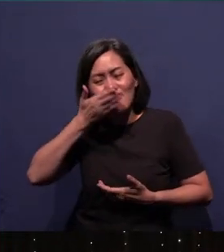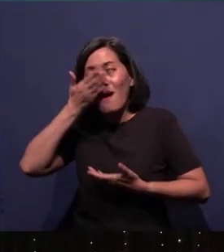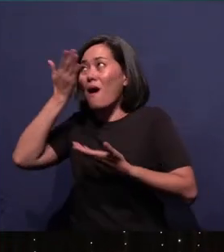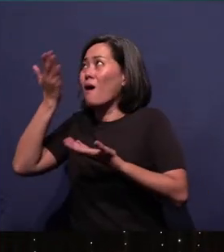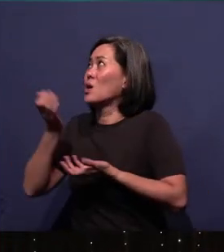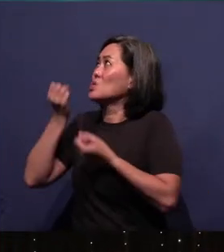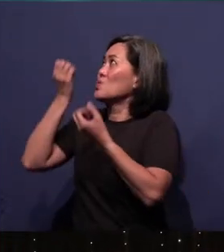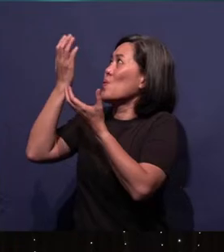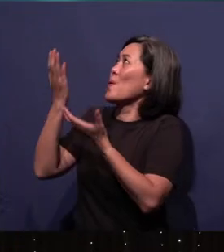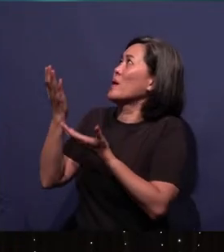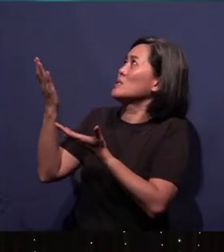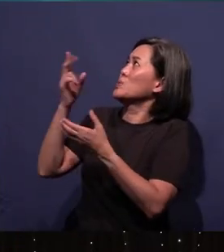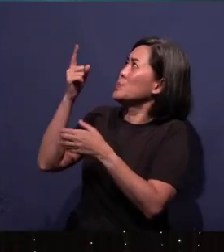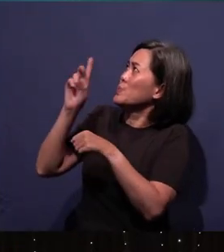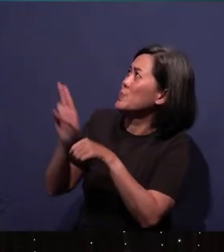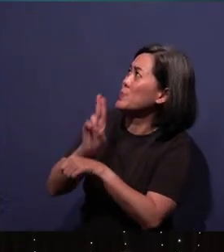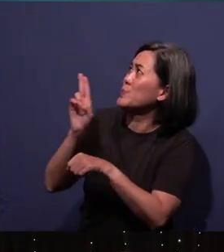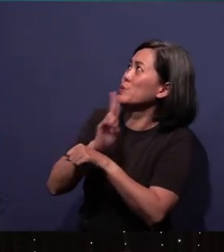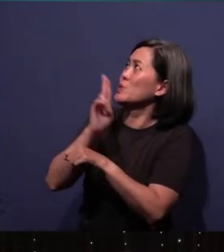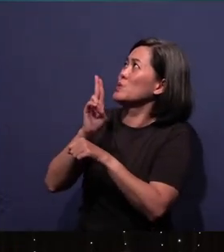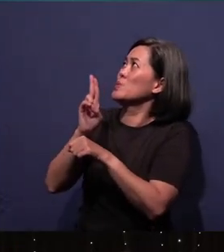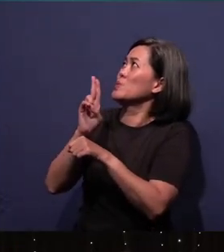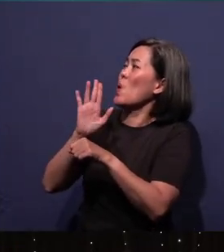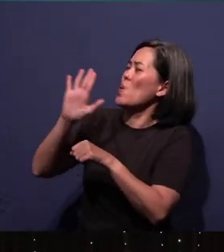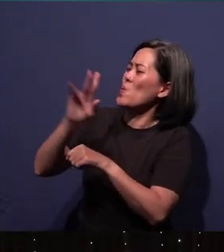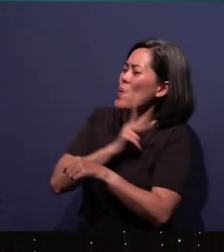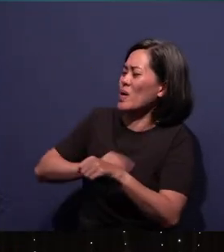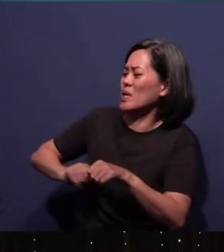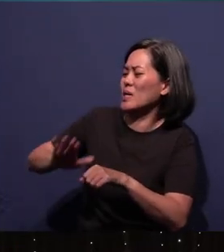May You use it to expand your kingdom's work.